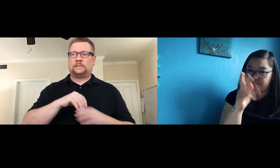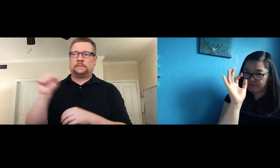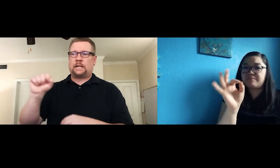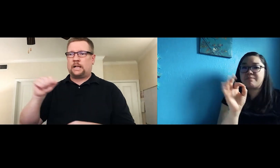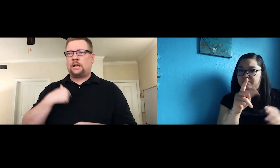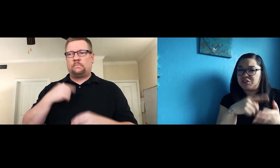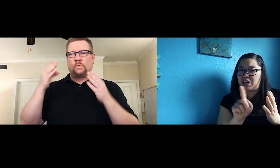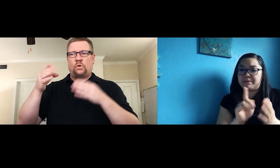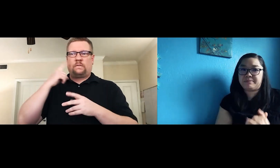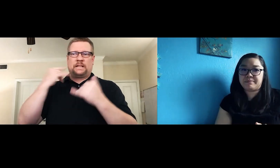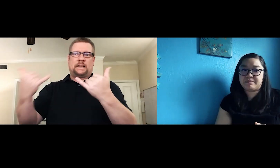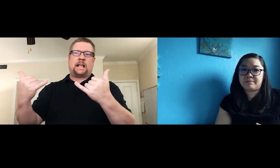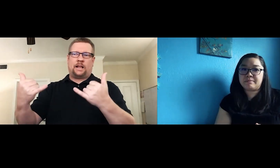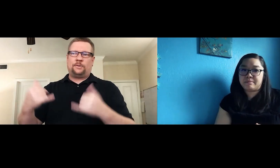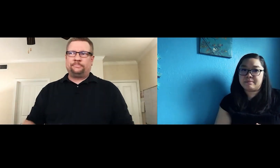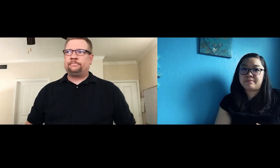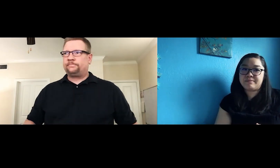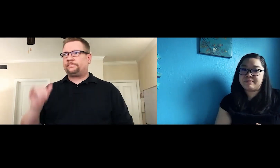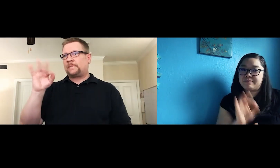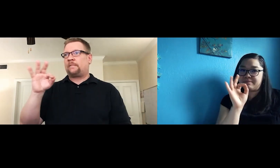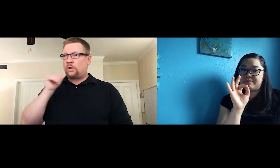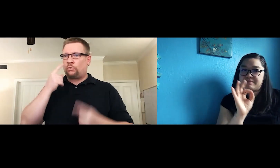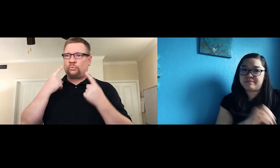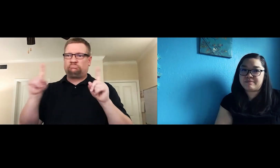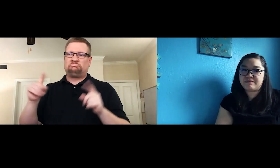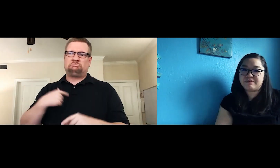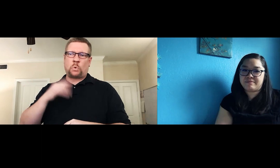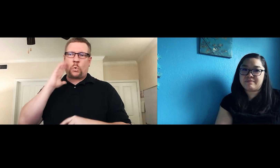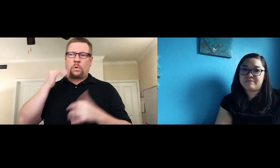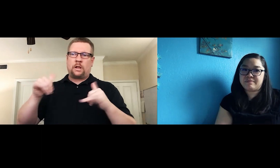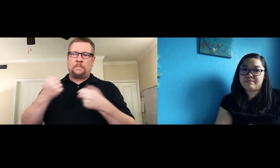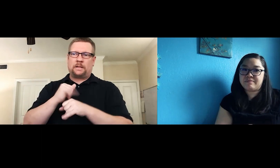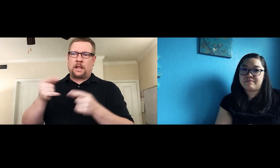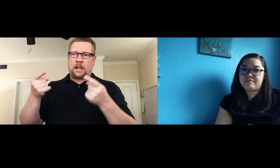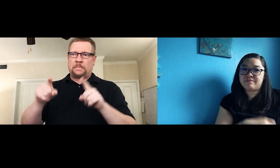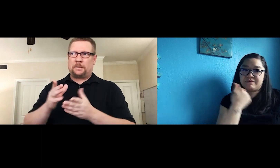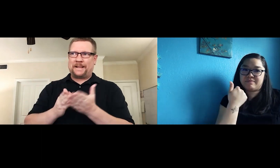]No, just that one in Seattle is my current project. If that doesn’t work, I’ll make it happen somehow.